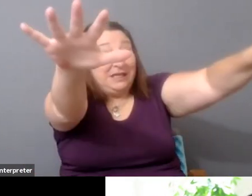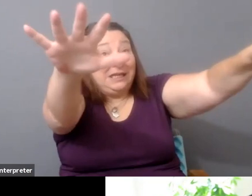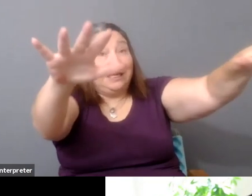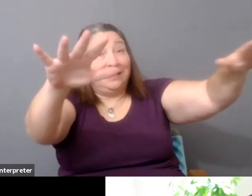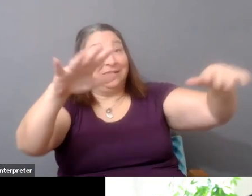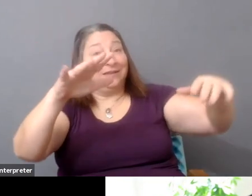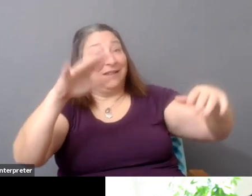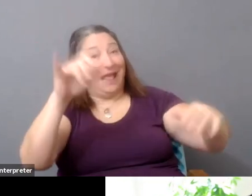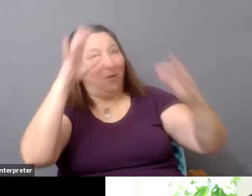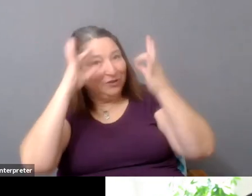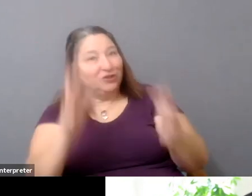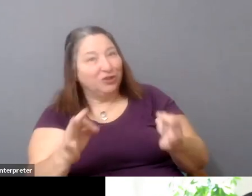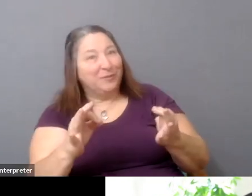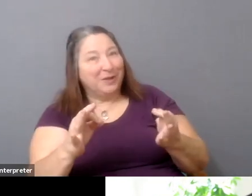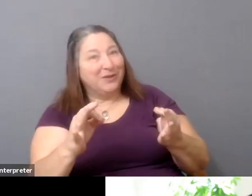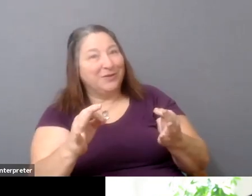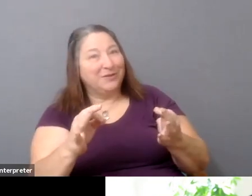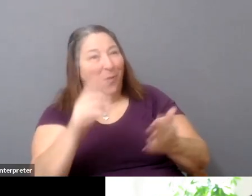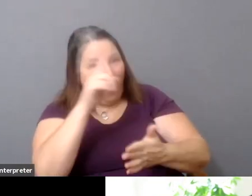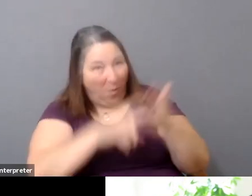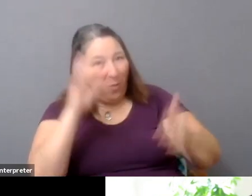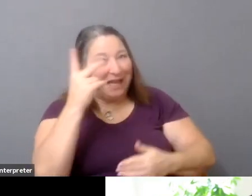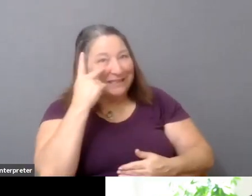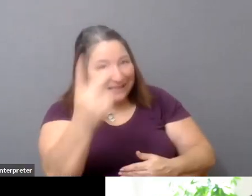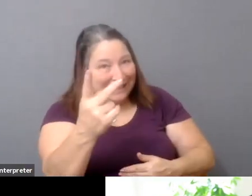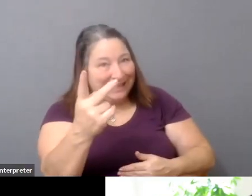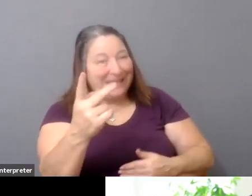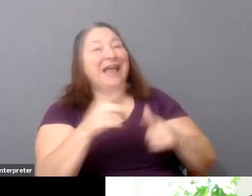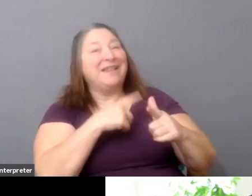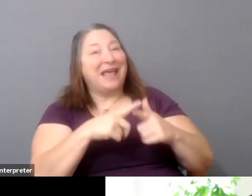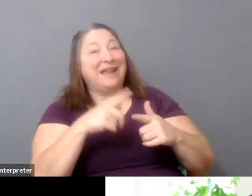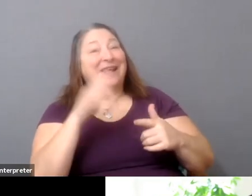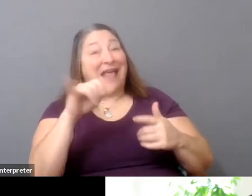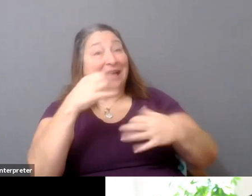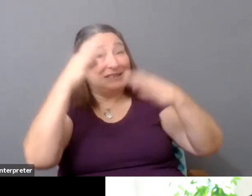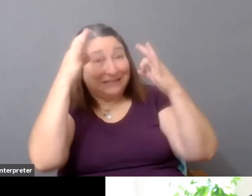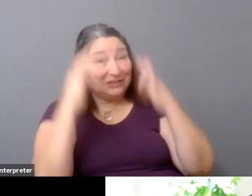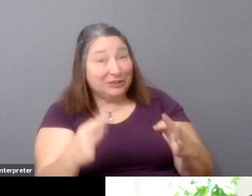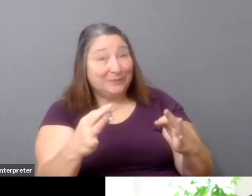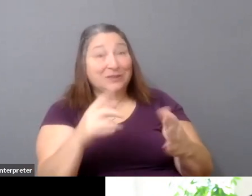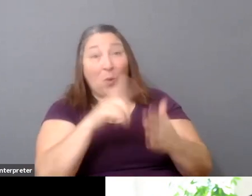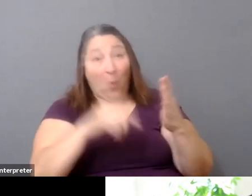It determines then what gets made, and it determines who gets to make it.